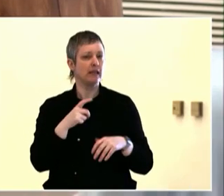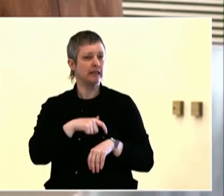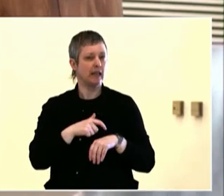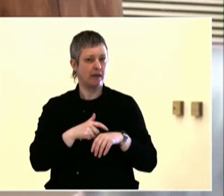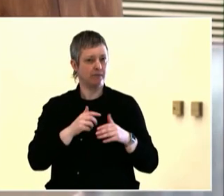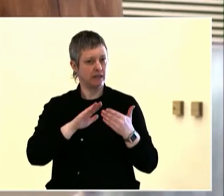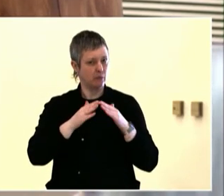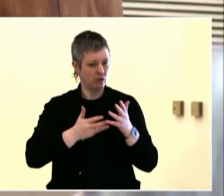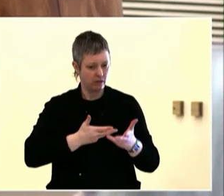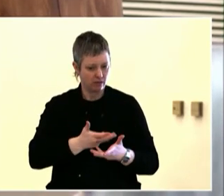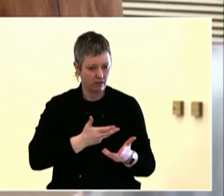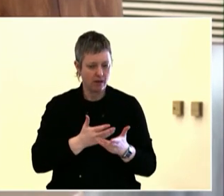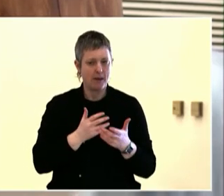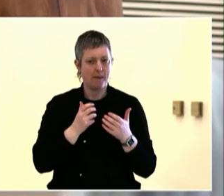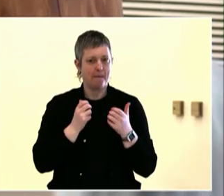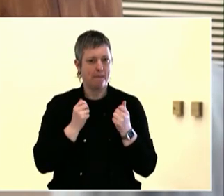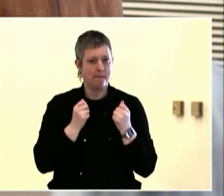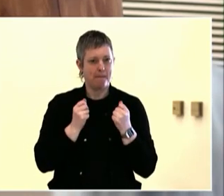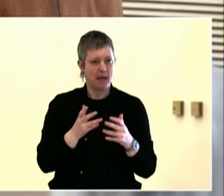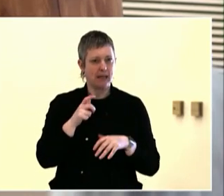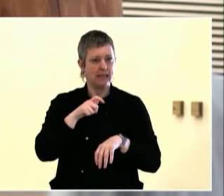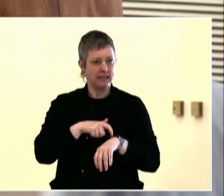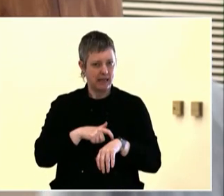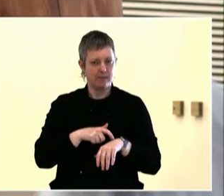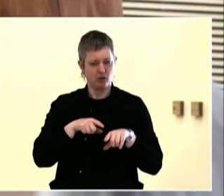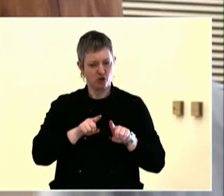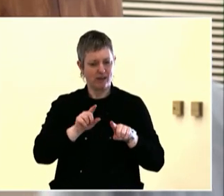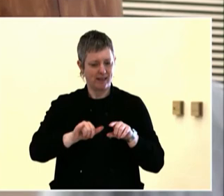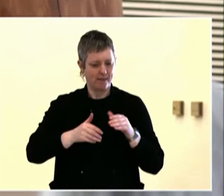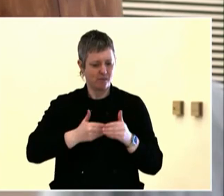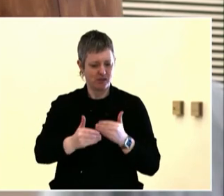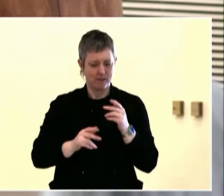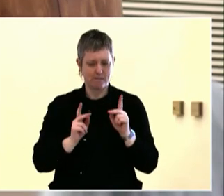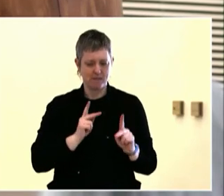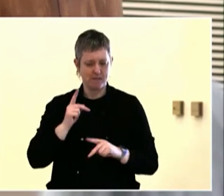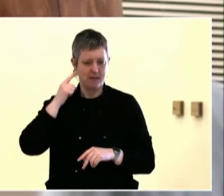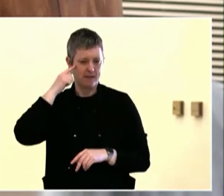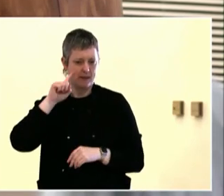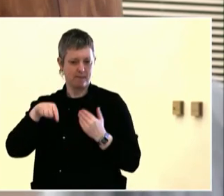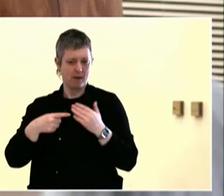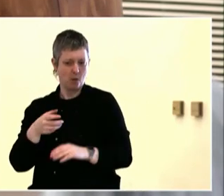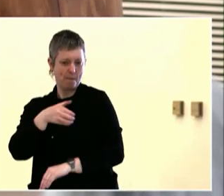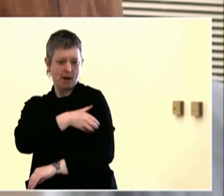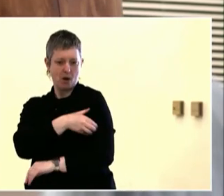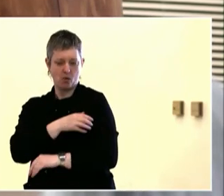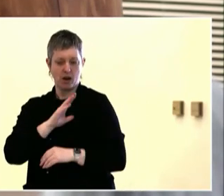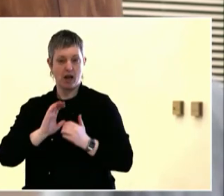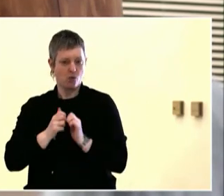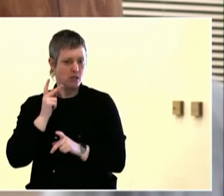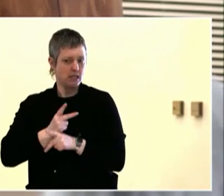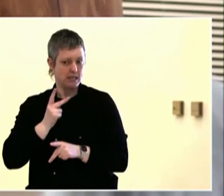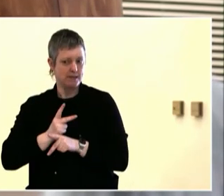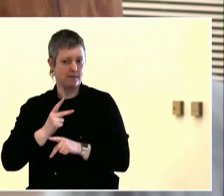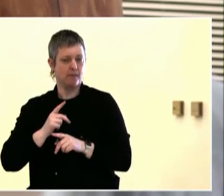forward together as a society. And also, one of our speakers yesterday used the term that I